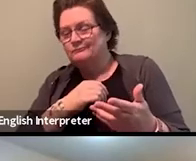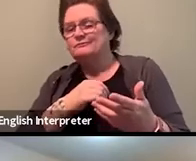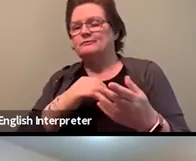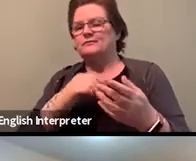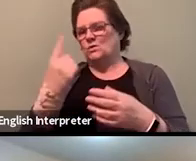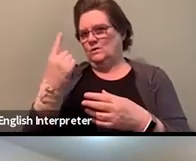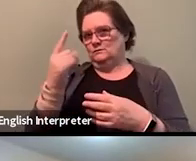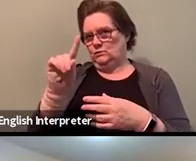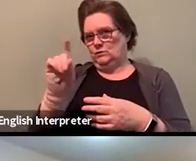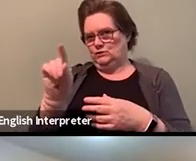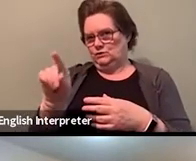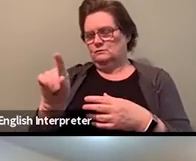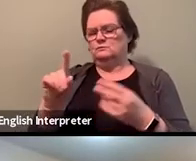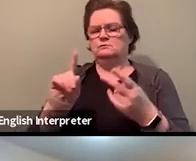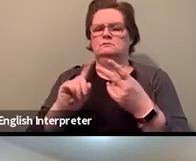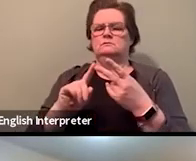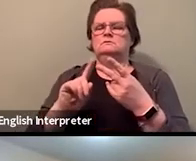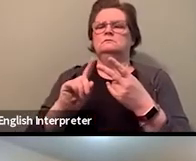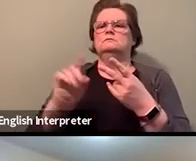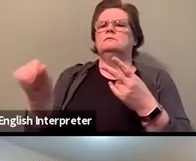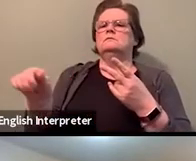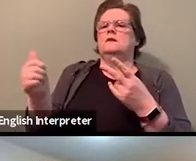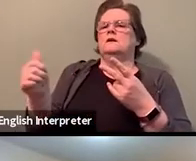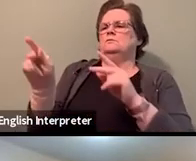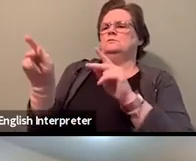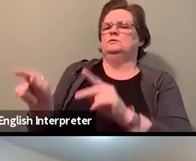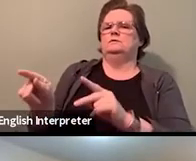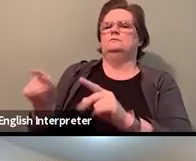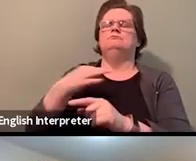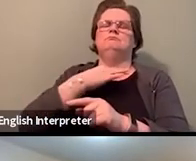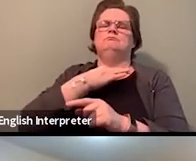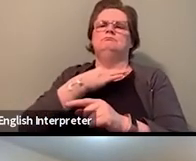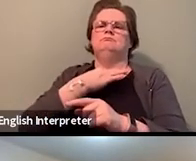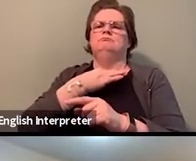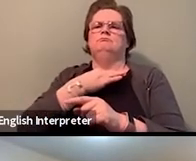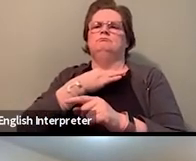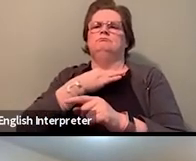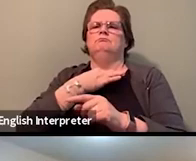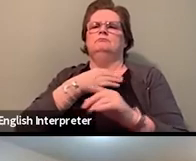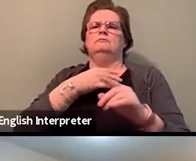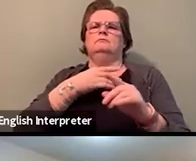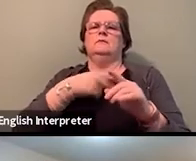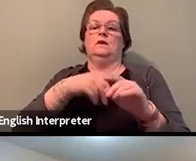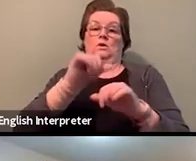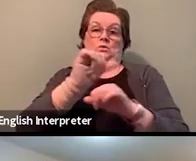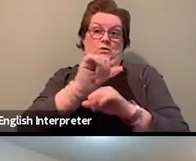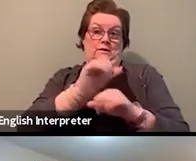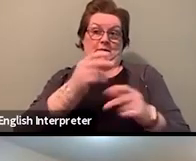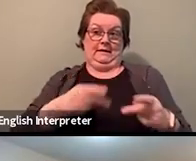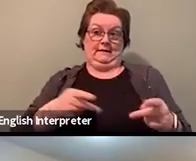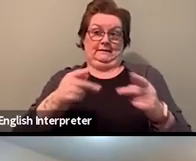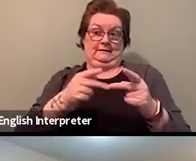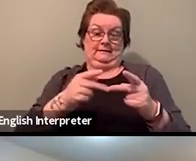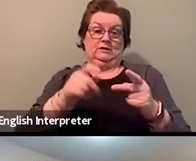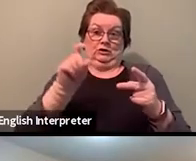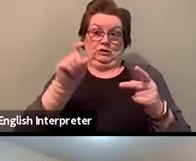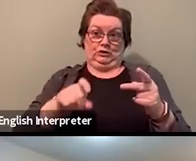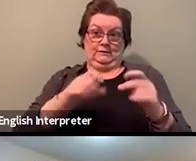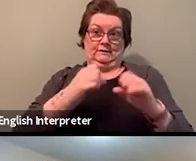it's around whether or not workplaces should be surveying and publicizing its workforce demographics.